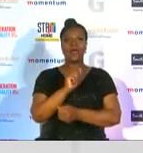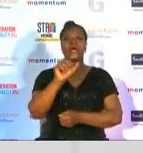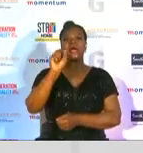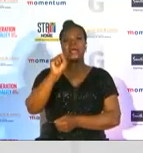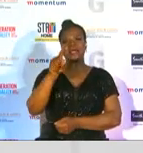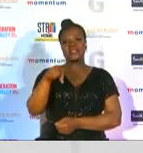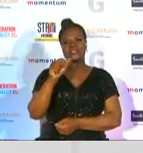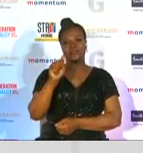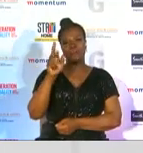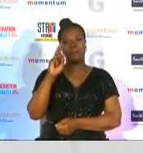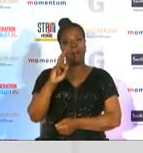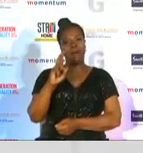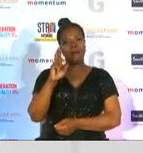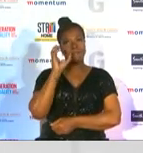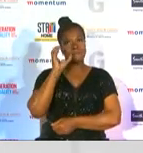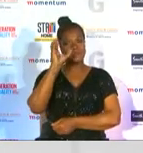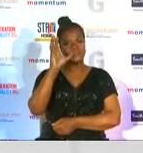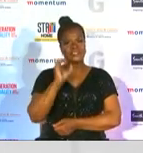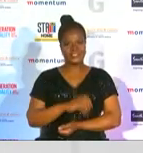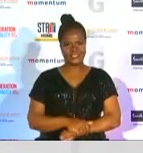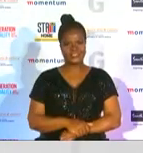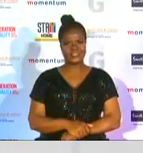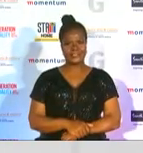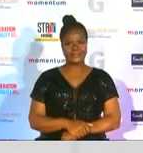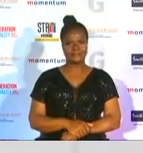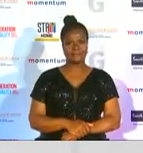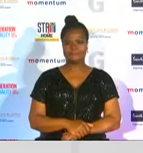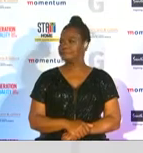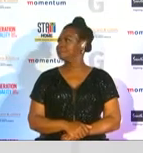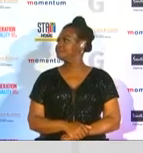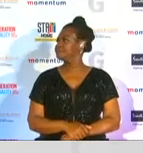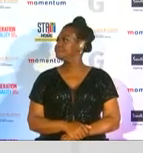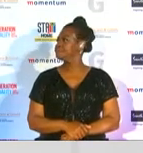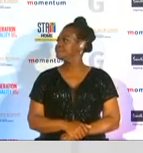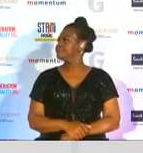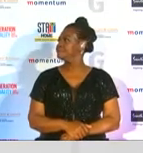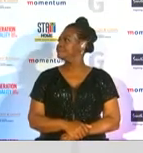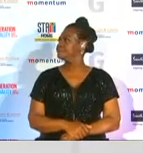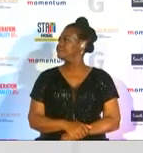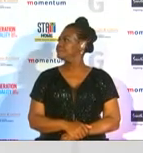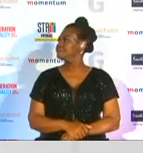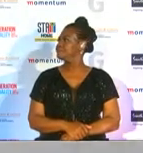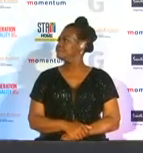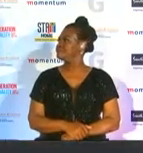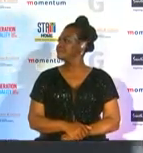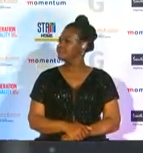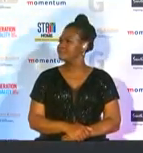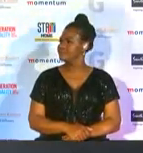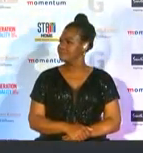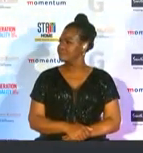proteus presenting the award is penny haynes momentum g sport awards ambassador